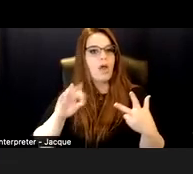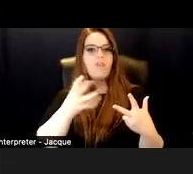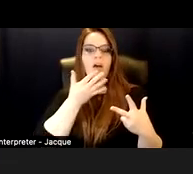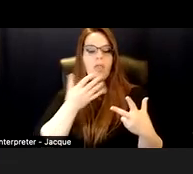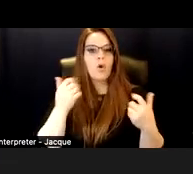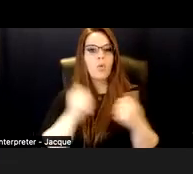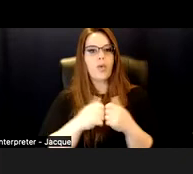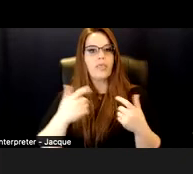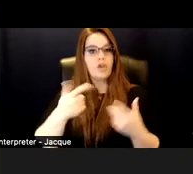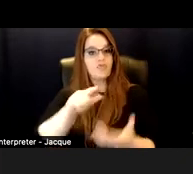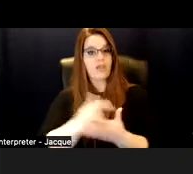gown and their colorful--